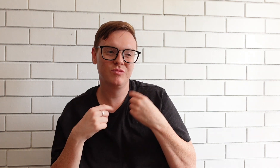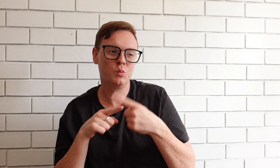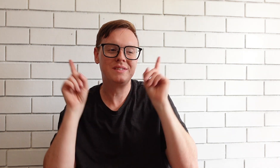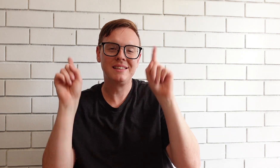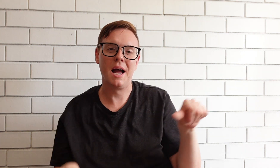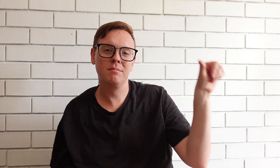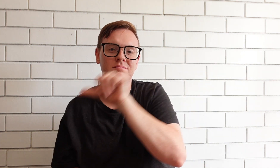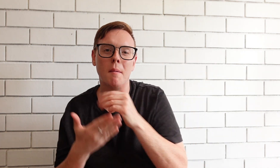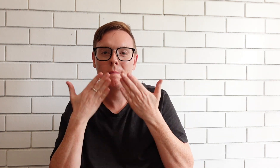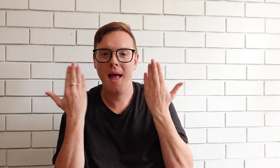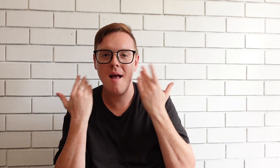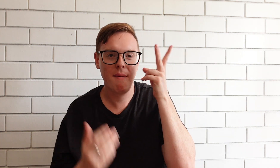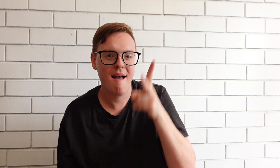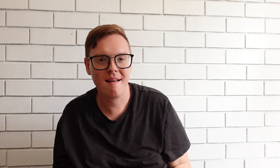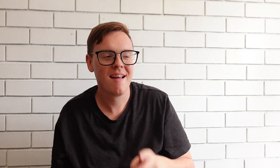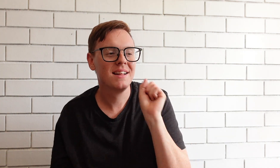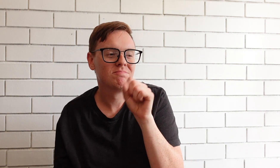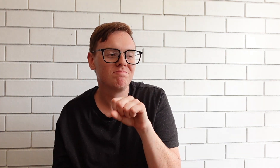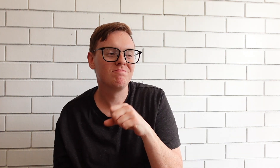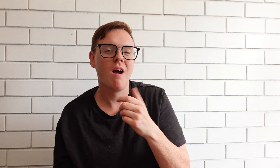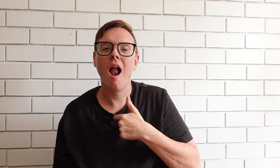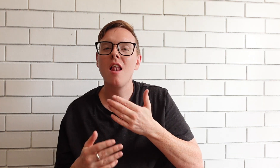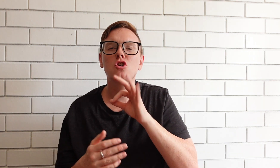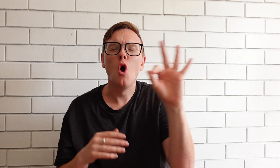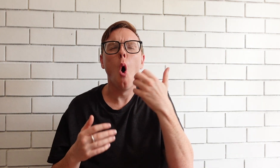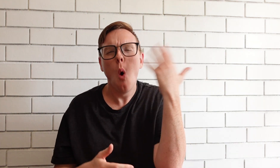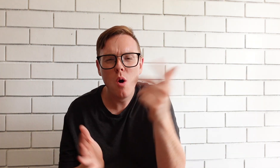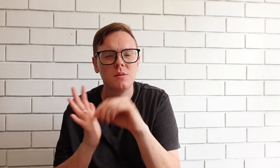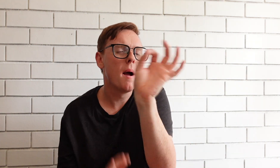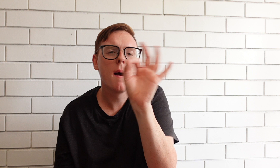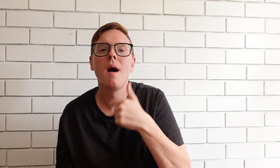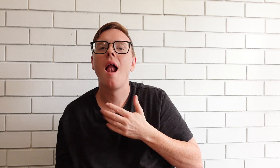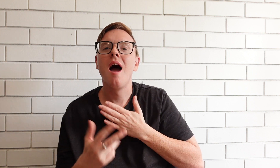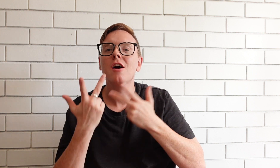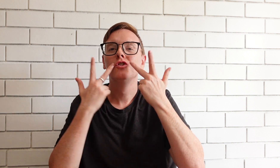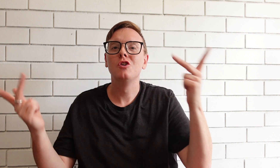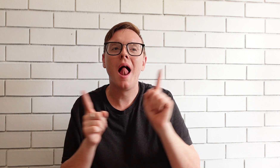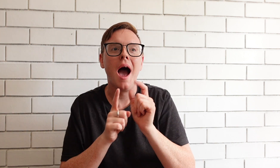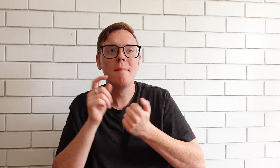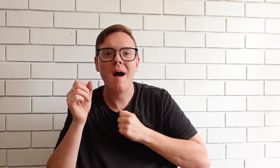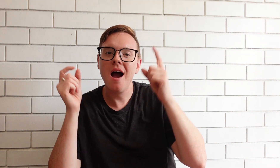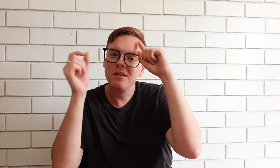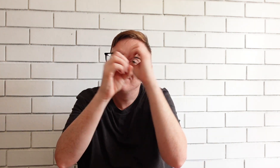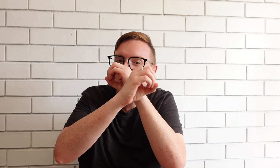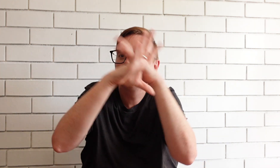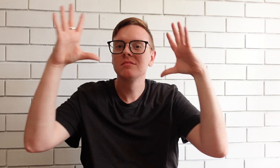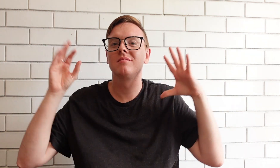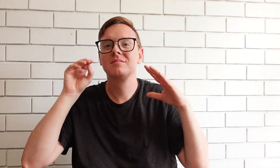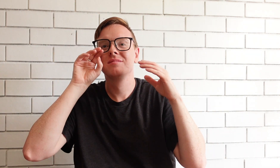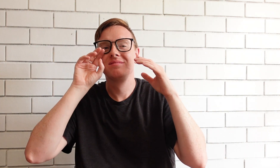I'm excited to start back into makeup again. Not all the time but I like to show my creative looks.